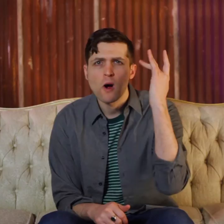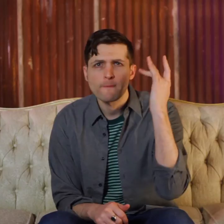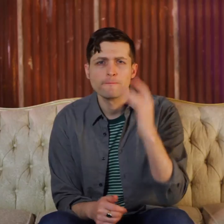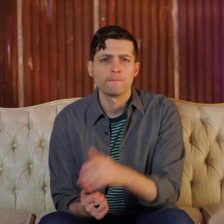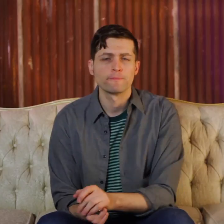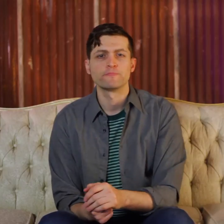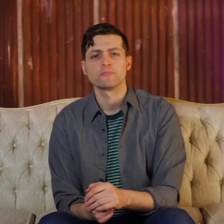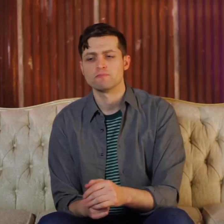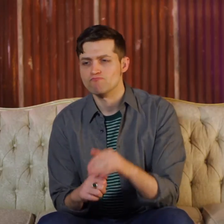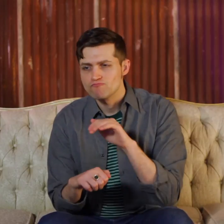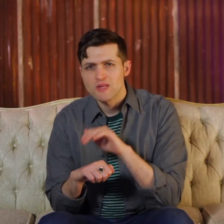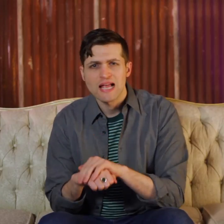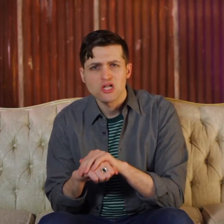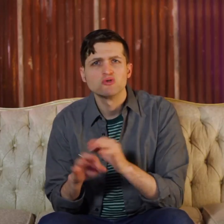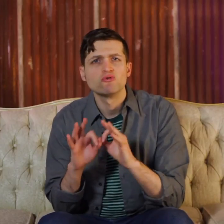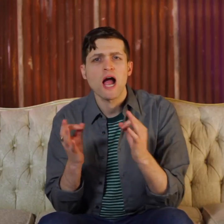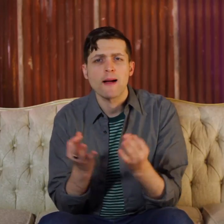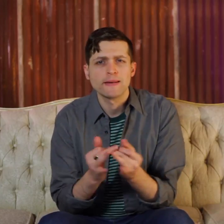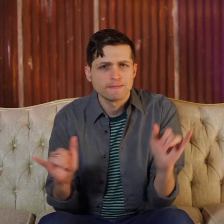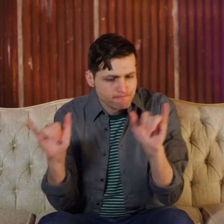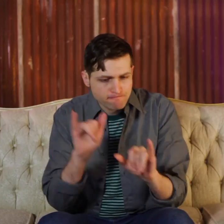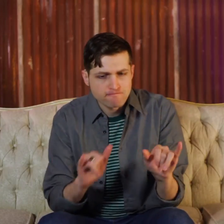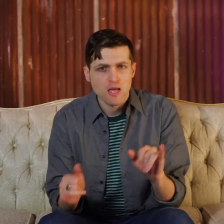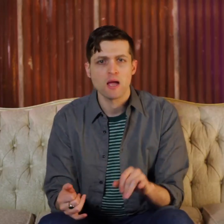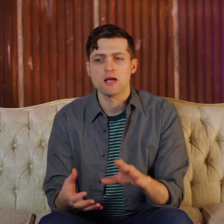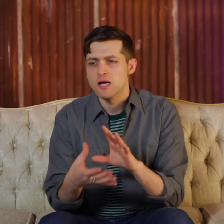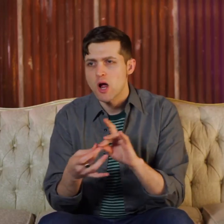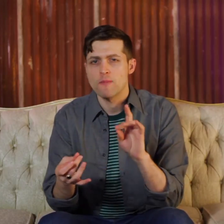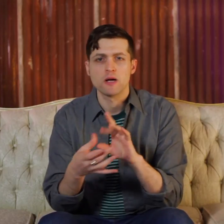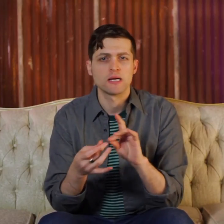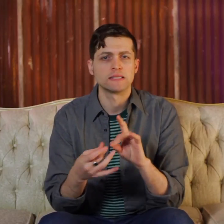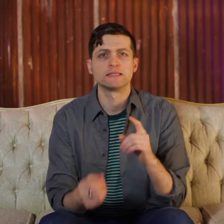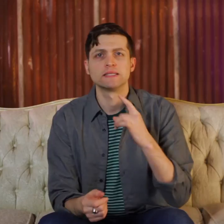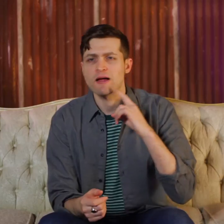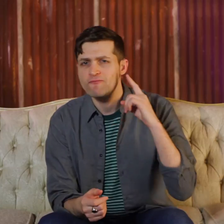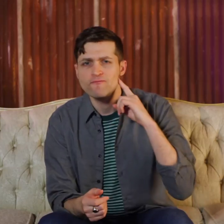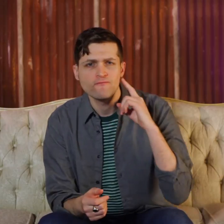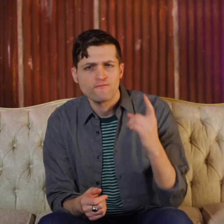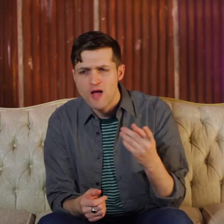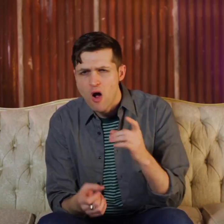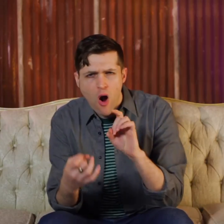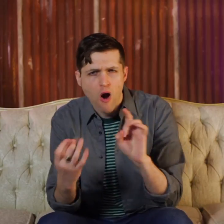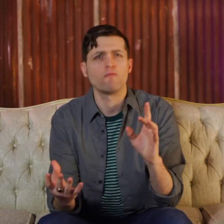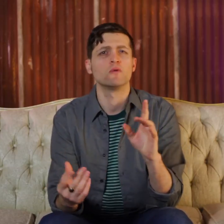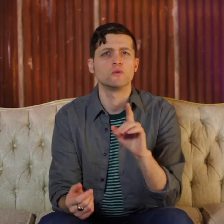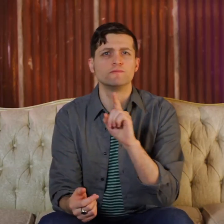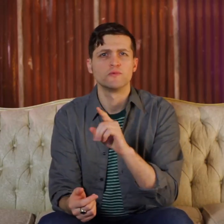My English family would make comments like "Deafness is awful".